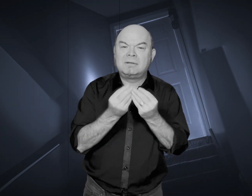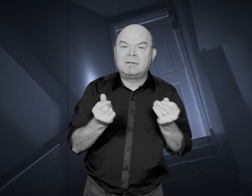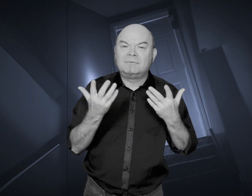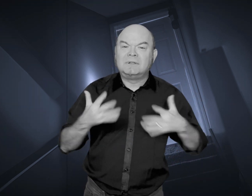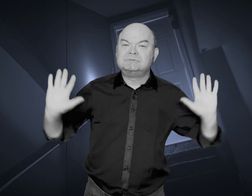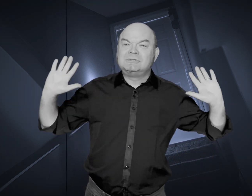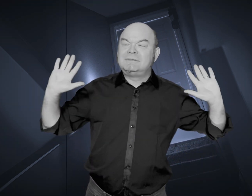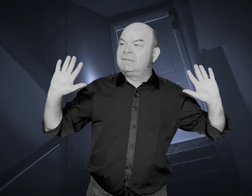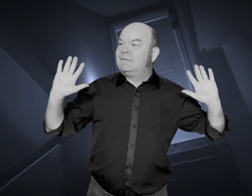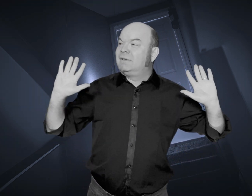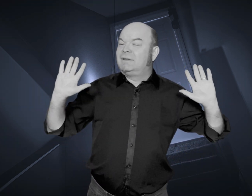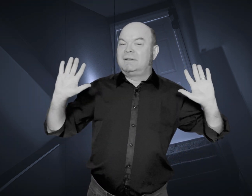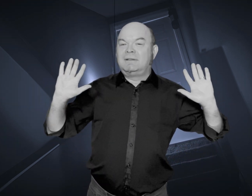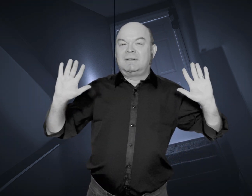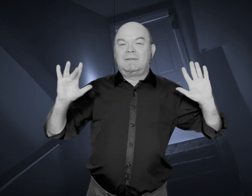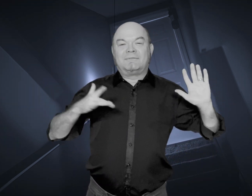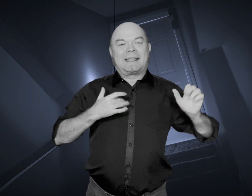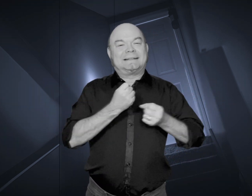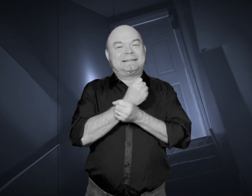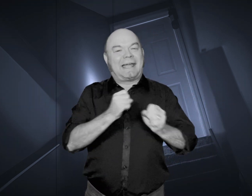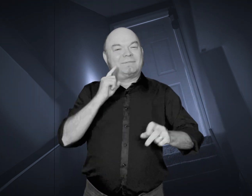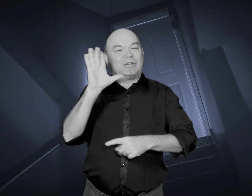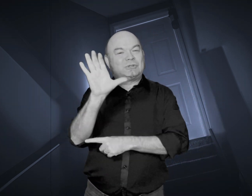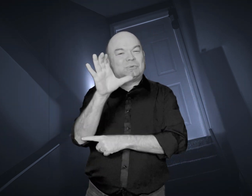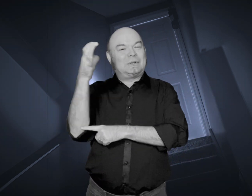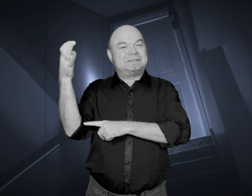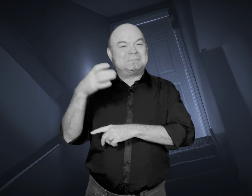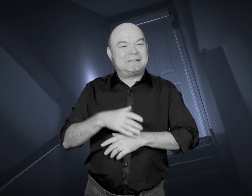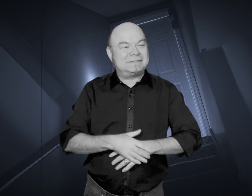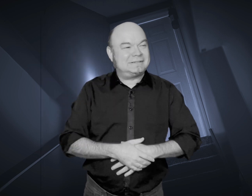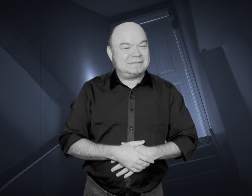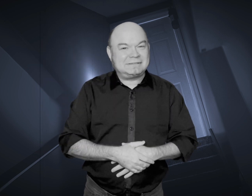“They’re all gone. Now we can have a peaceful Christmas.”